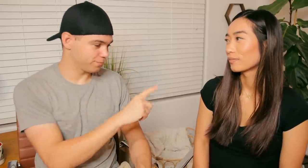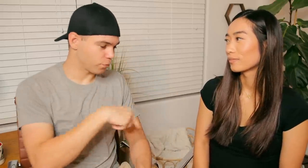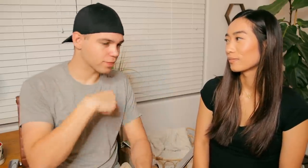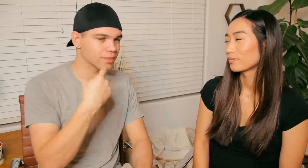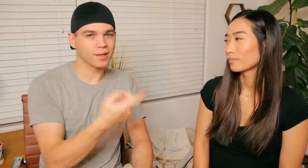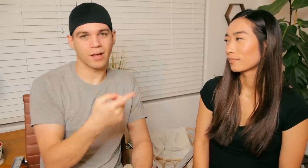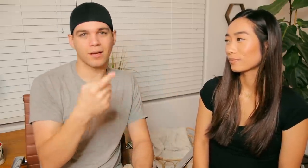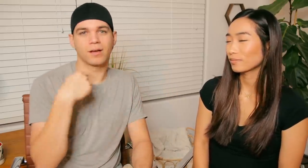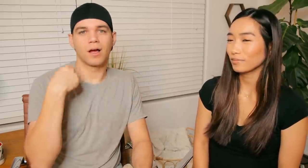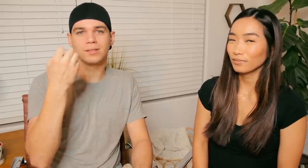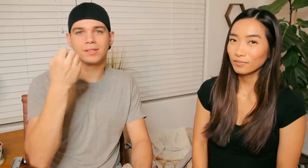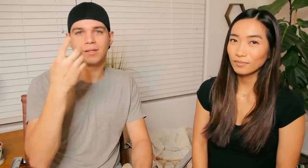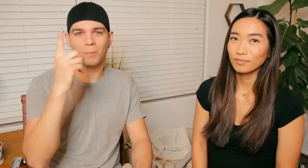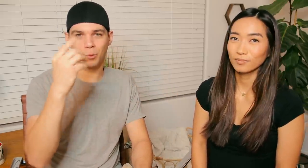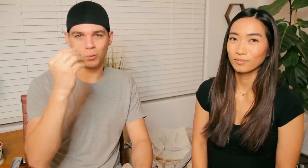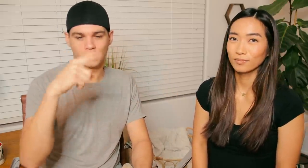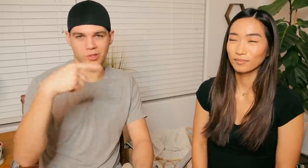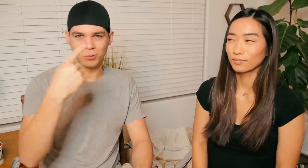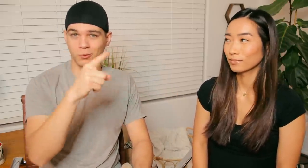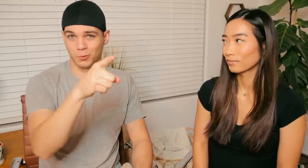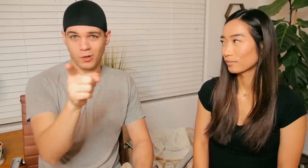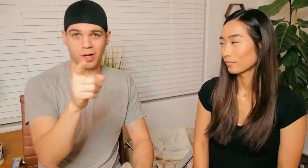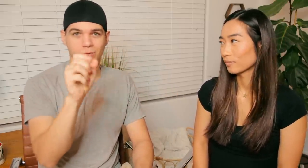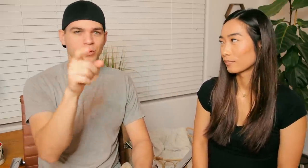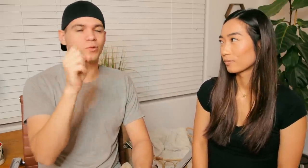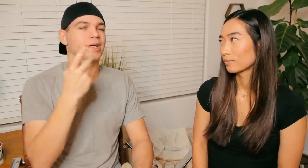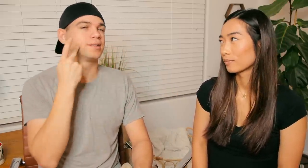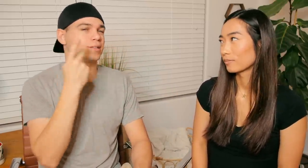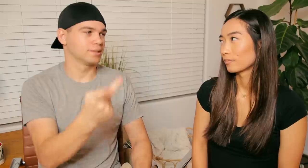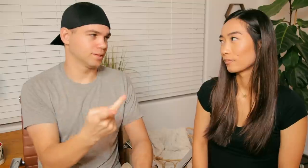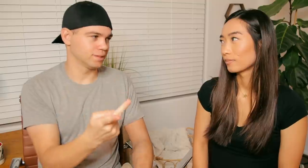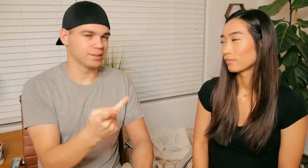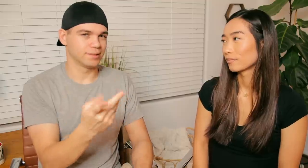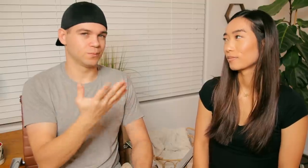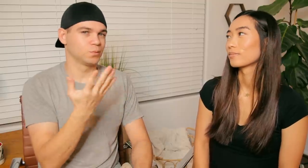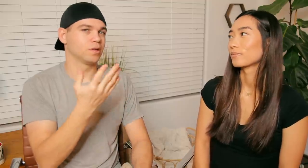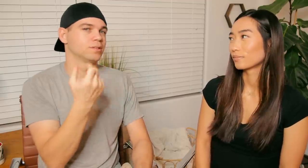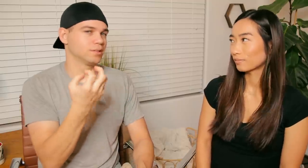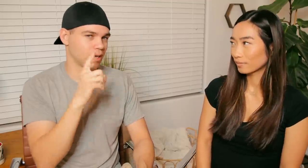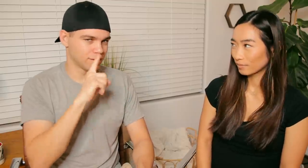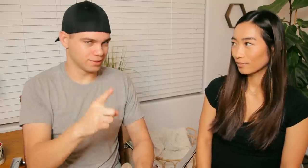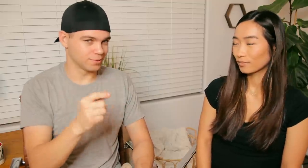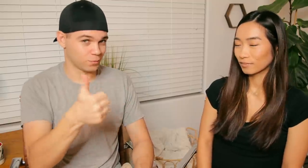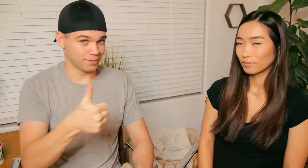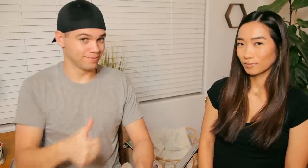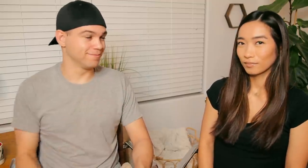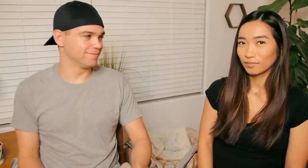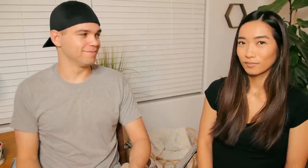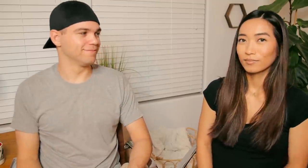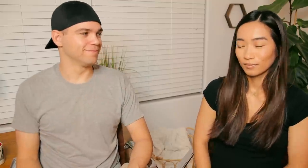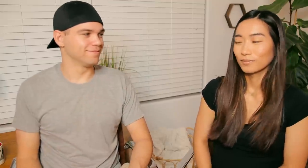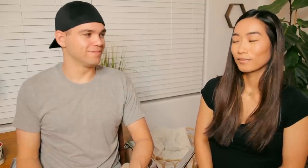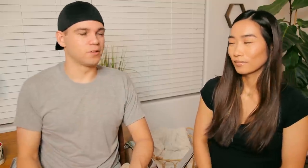Then I'll sign it one more time for you guys so you can see what sign it is, ok?👍